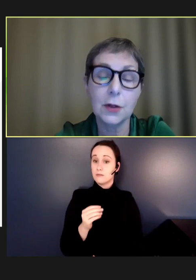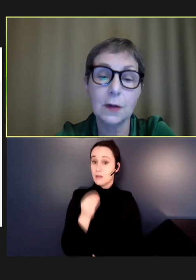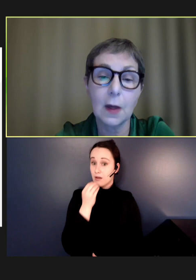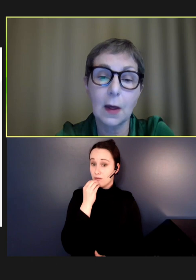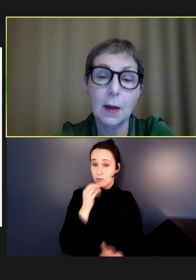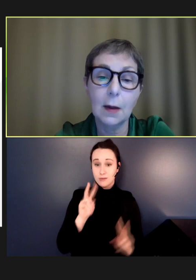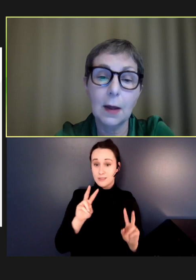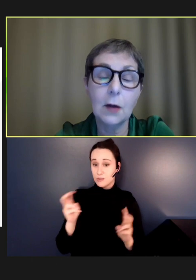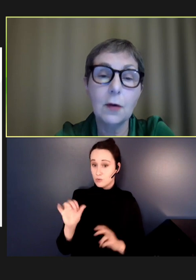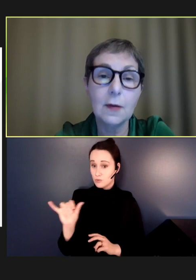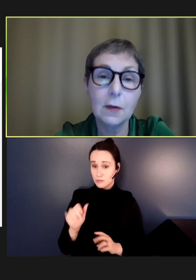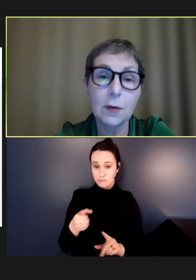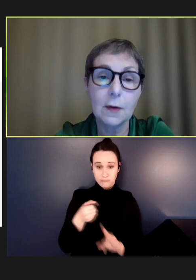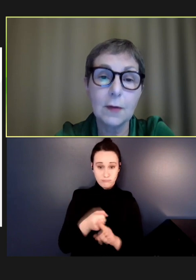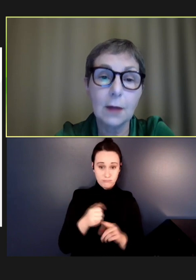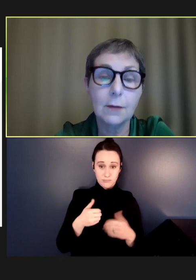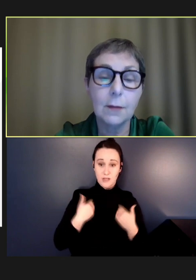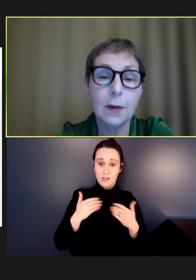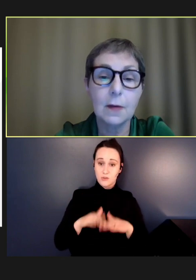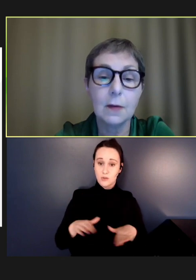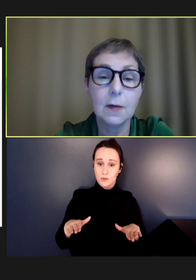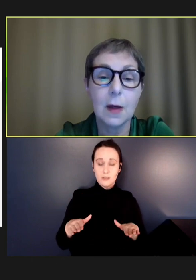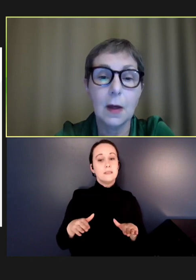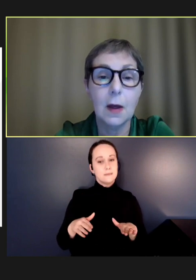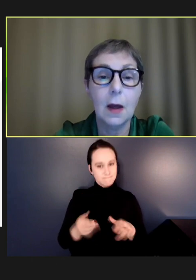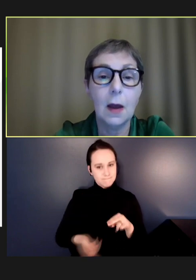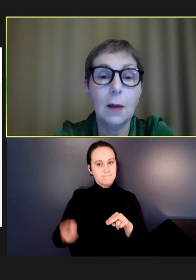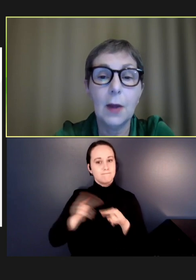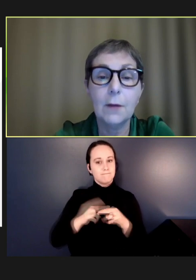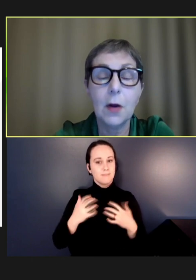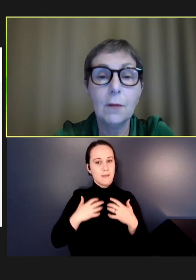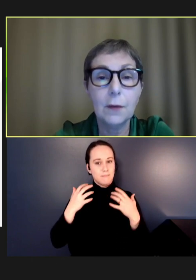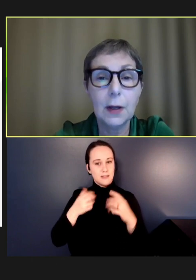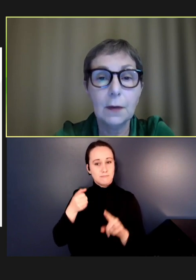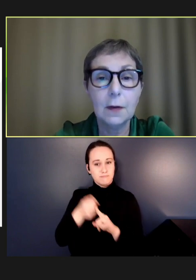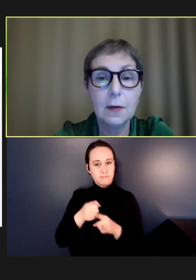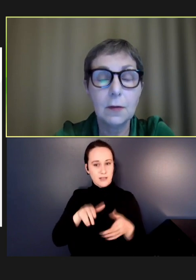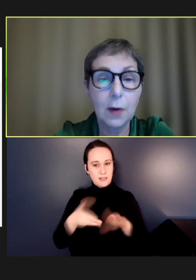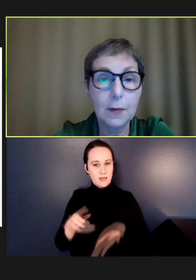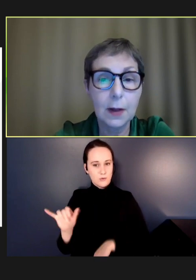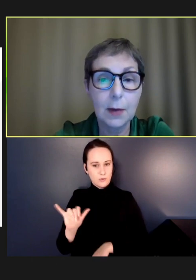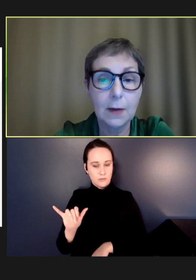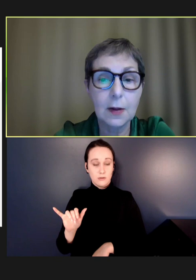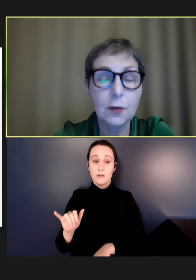is increasing the risk of death from measles. And we have conflict that's disrupting immunization